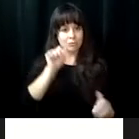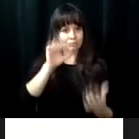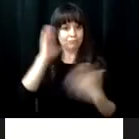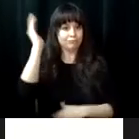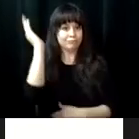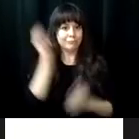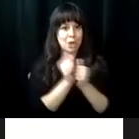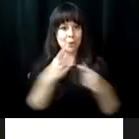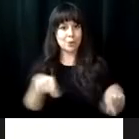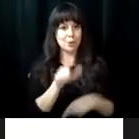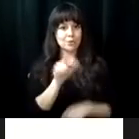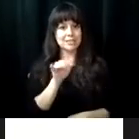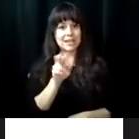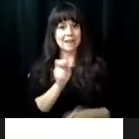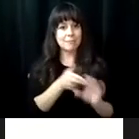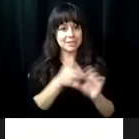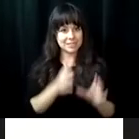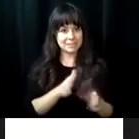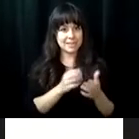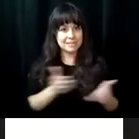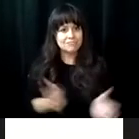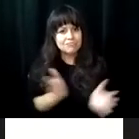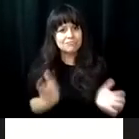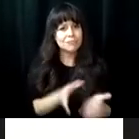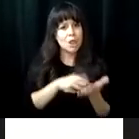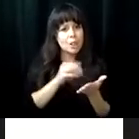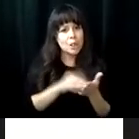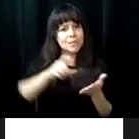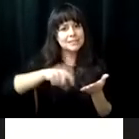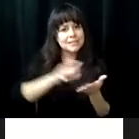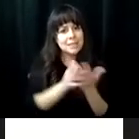graduation ceremony. In 2017 the governor of Virginia addressed